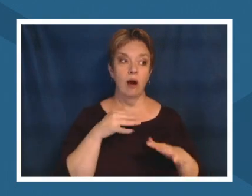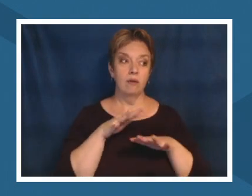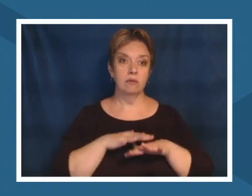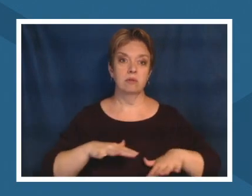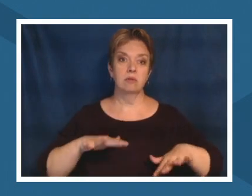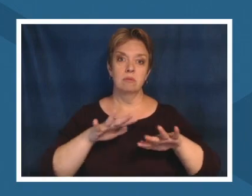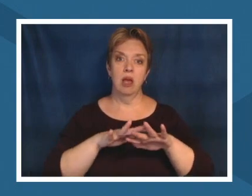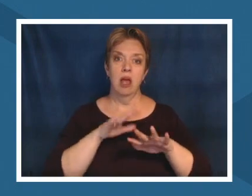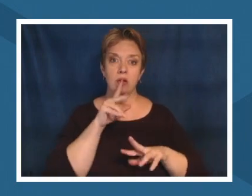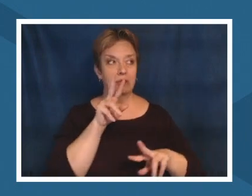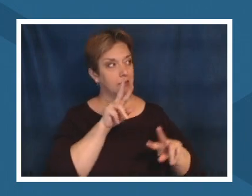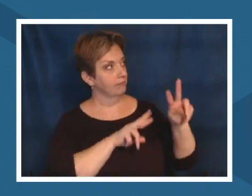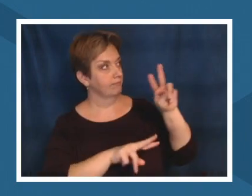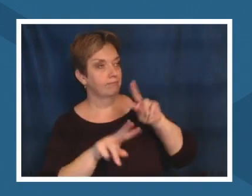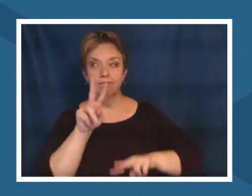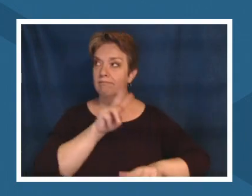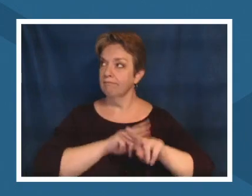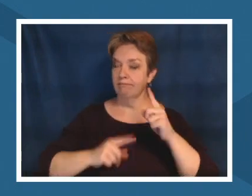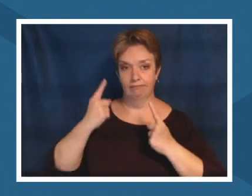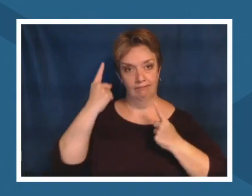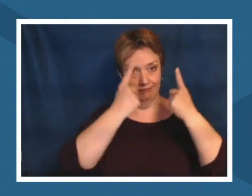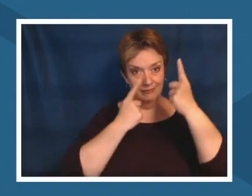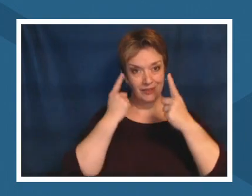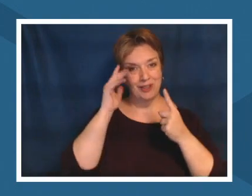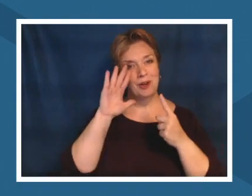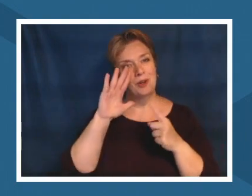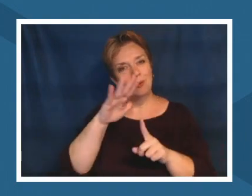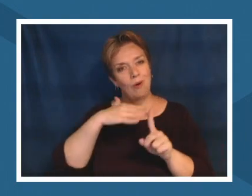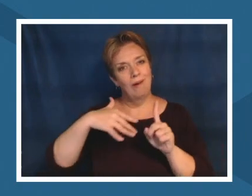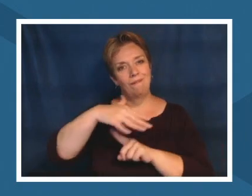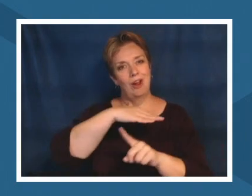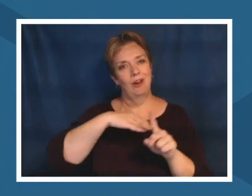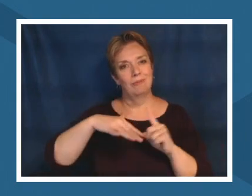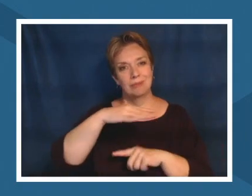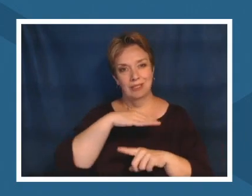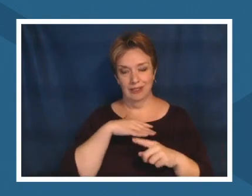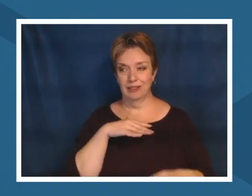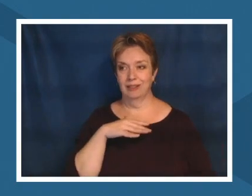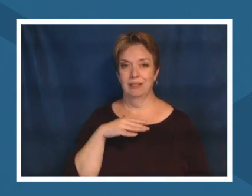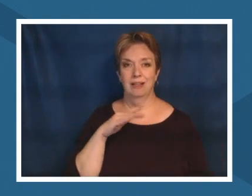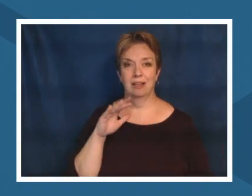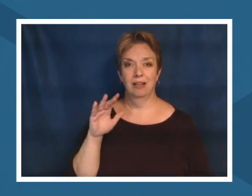united states is famous for the suburb